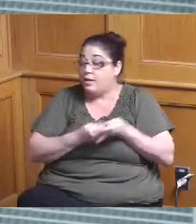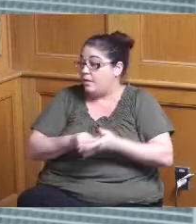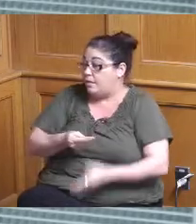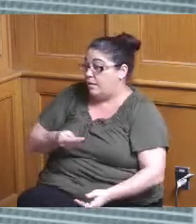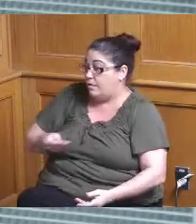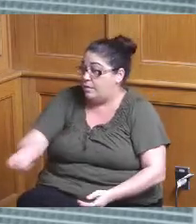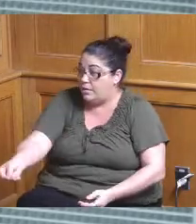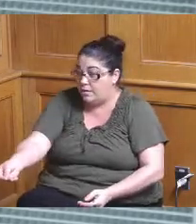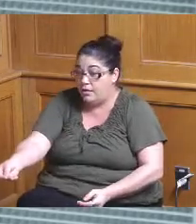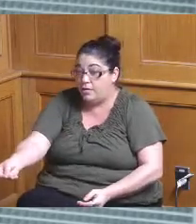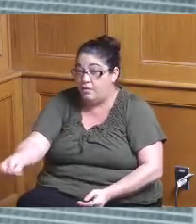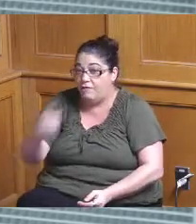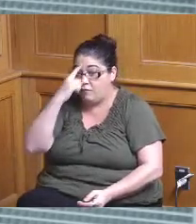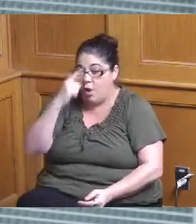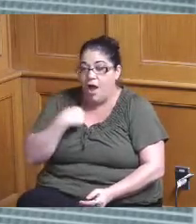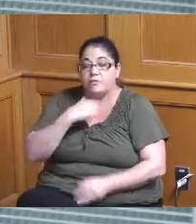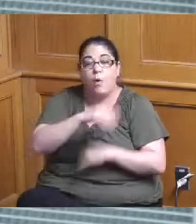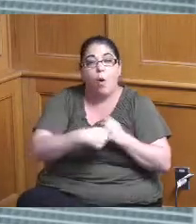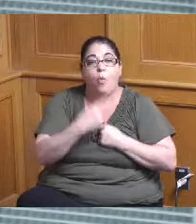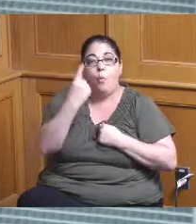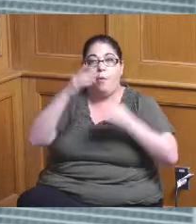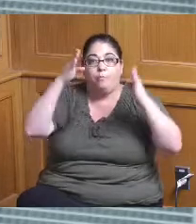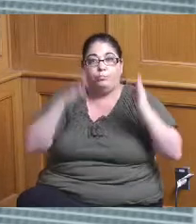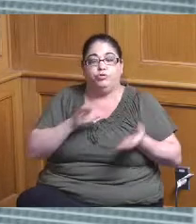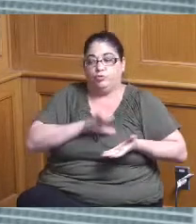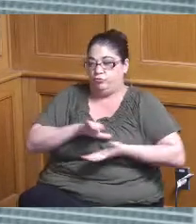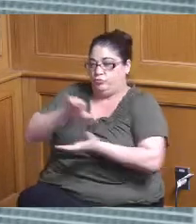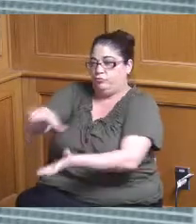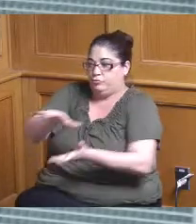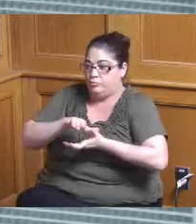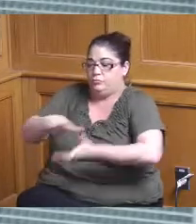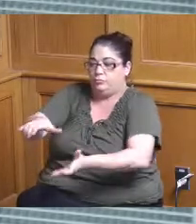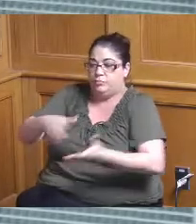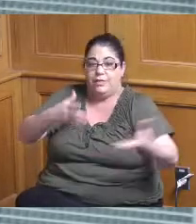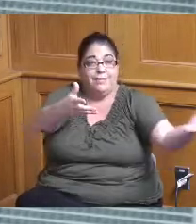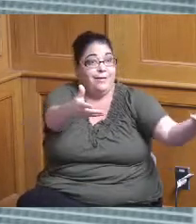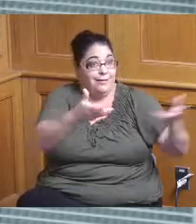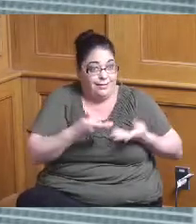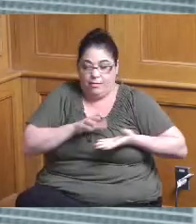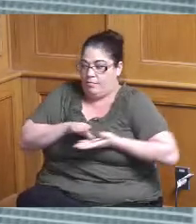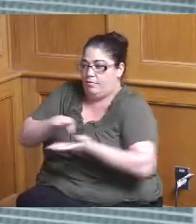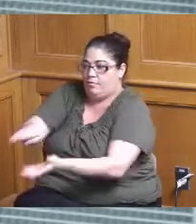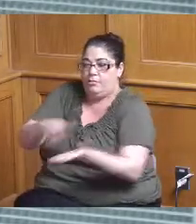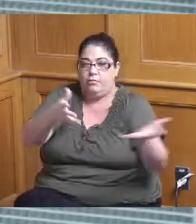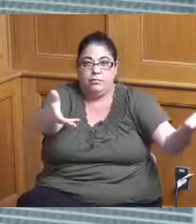division and you know so again it's really kind of more of a staffing thing than a change in the